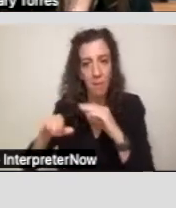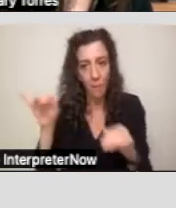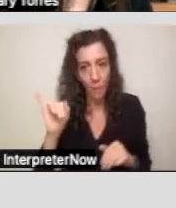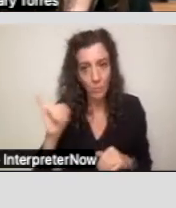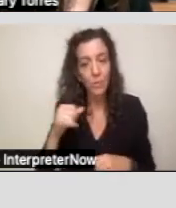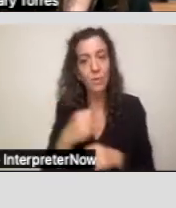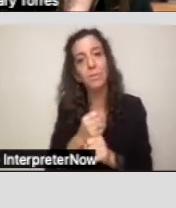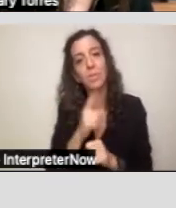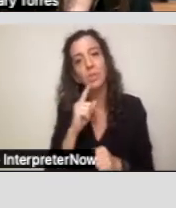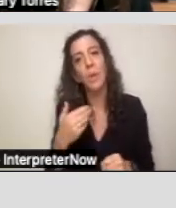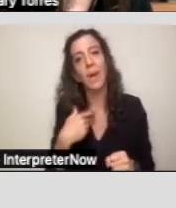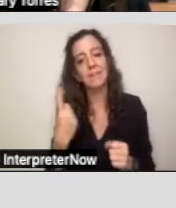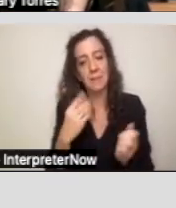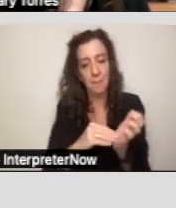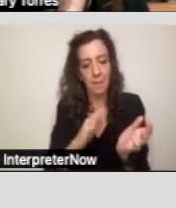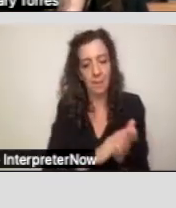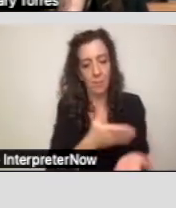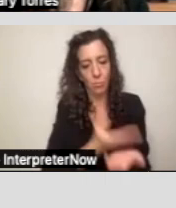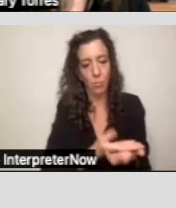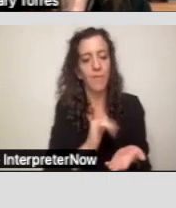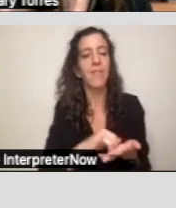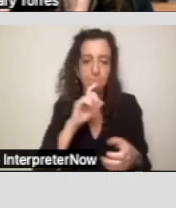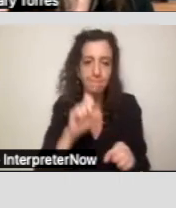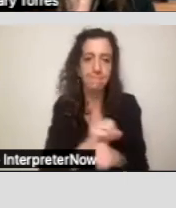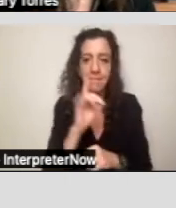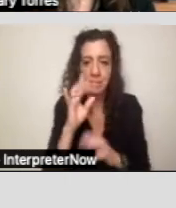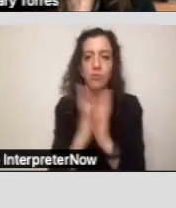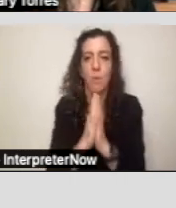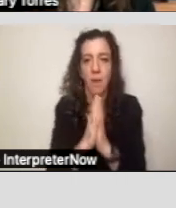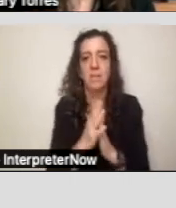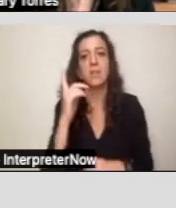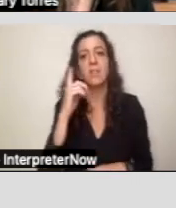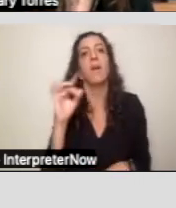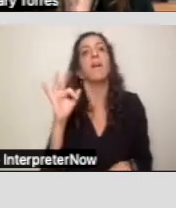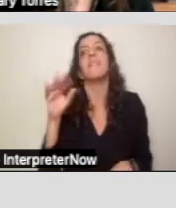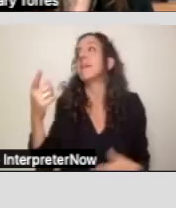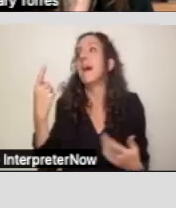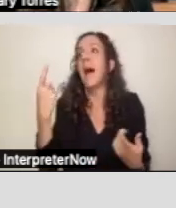sort of something in writing that you had requested, to make sure that if they do not